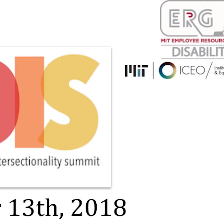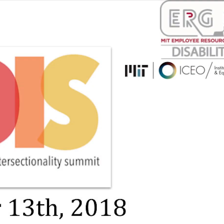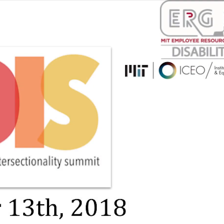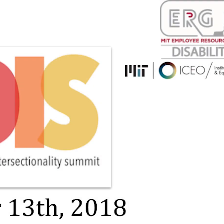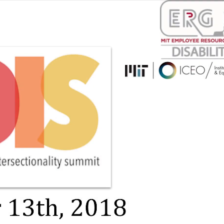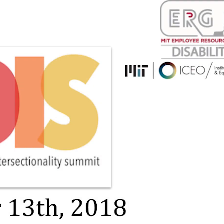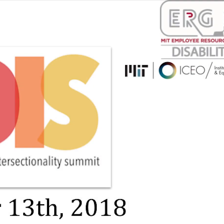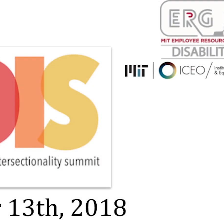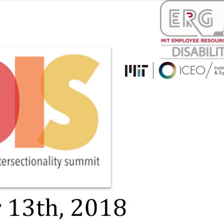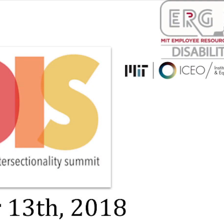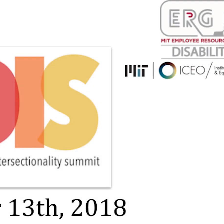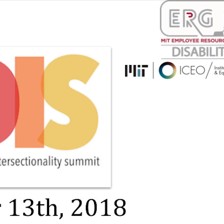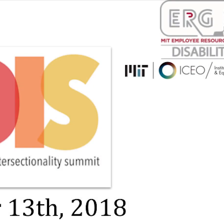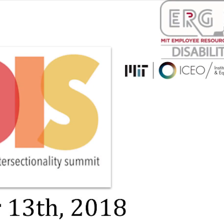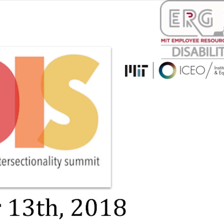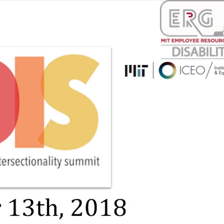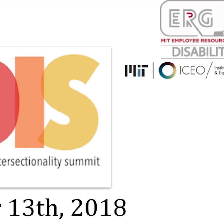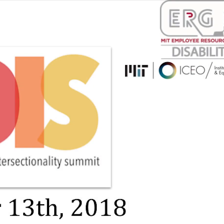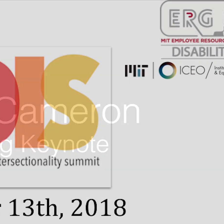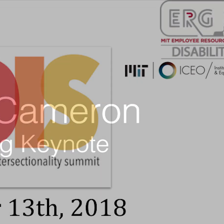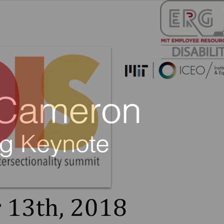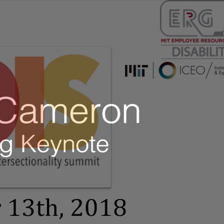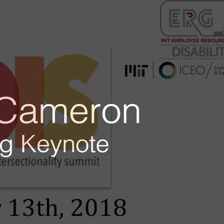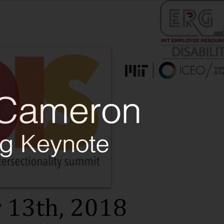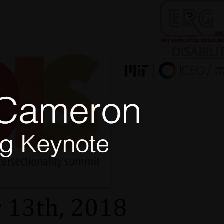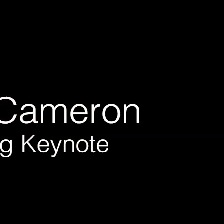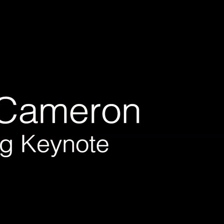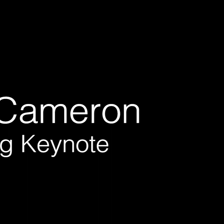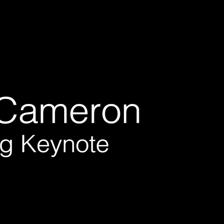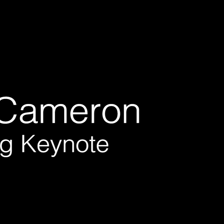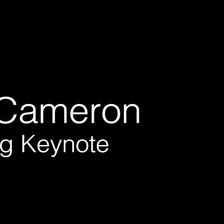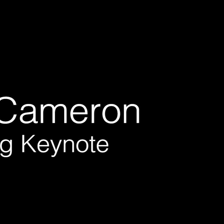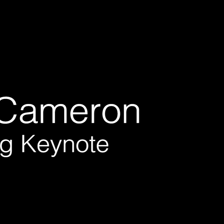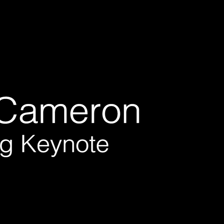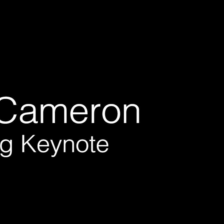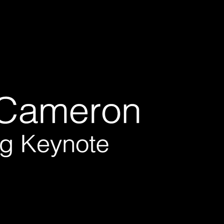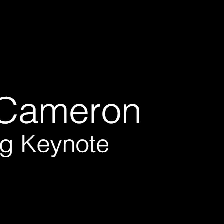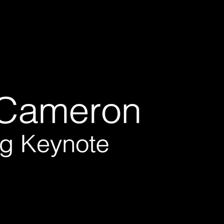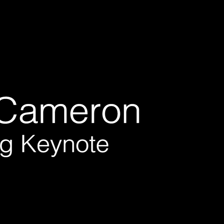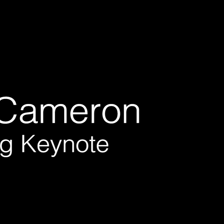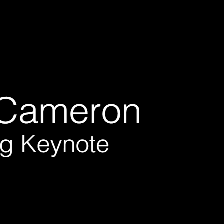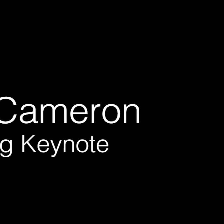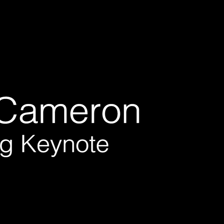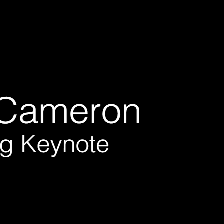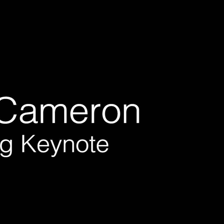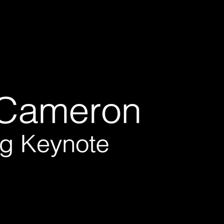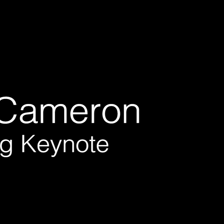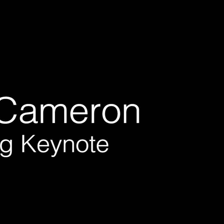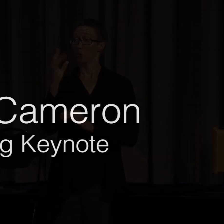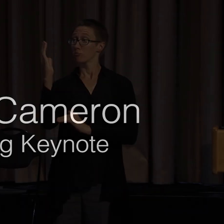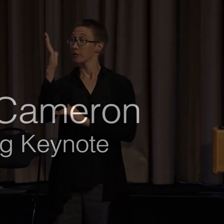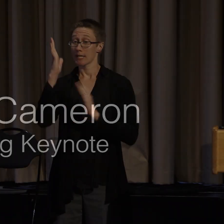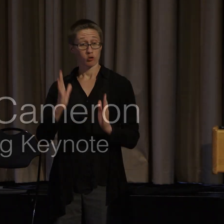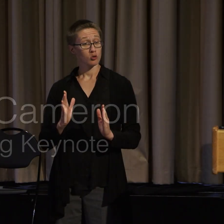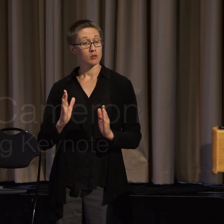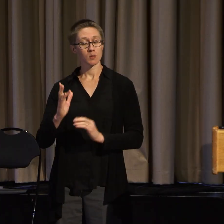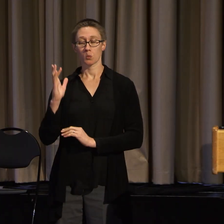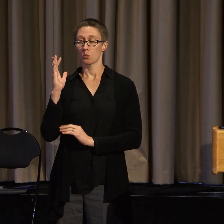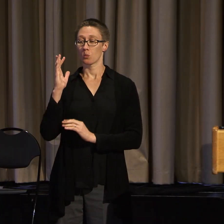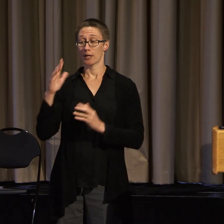So without further ado, our next two presenters will introduce someone who not only exemplifies these ideals,